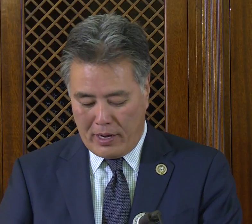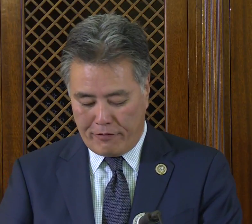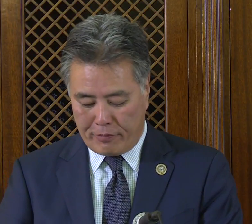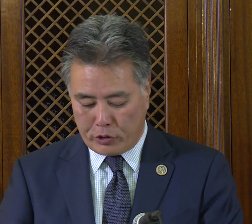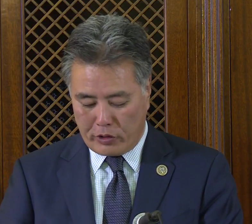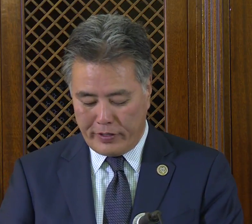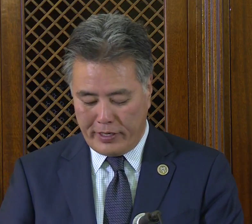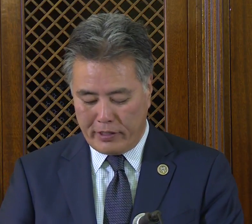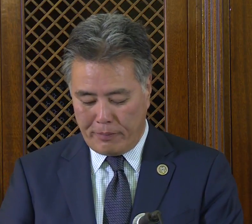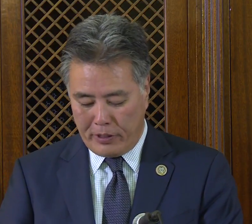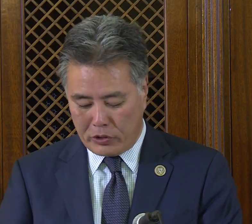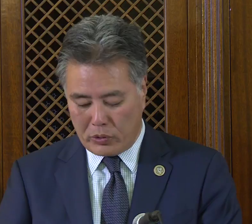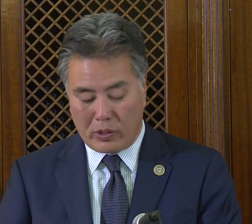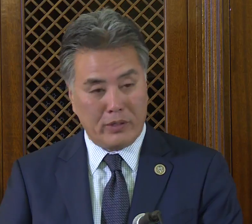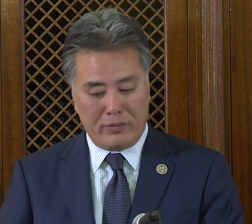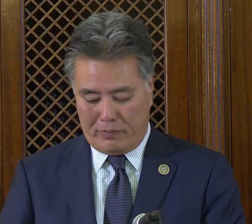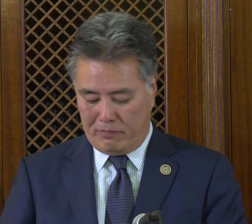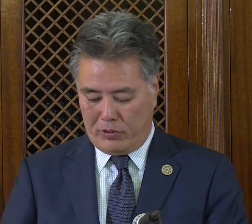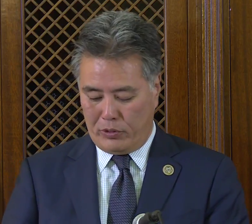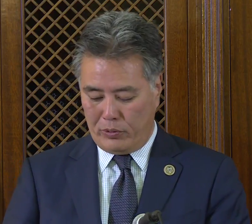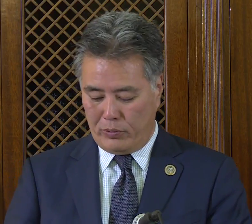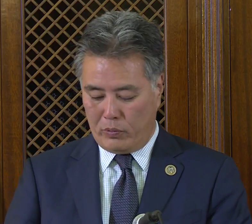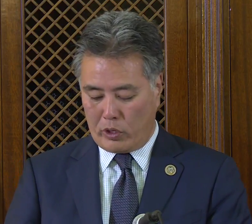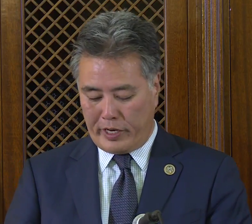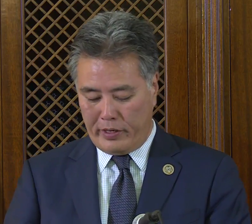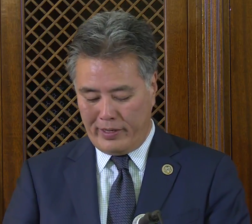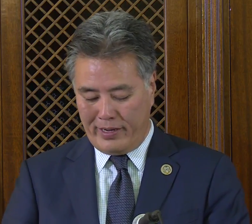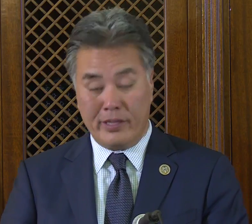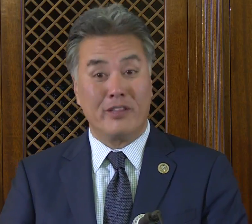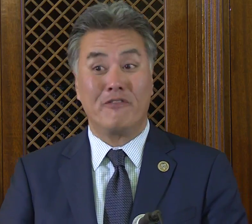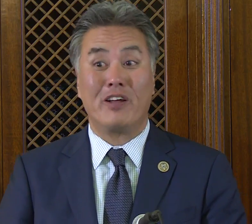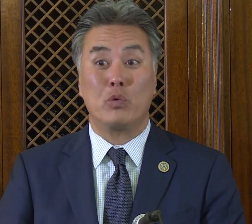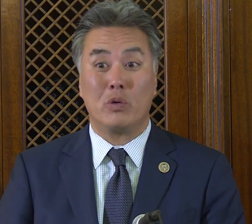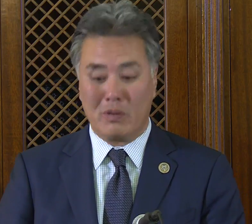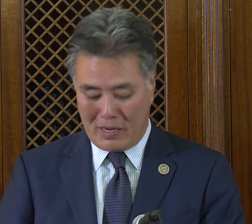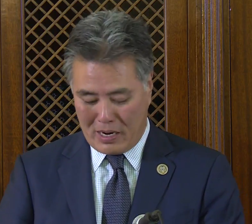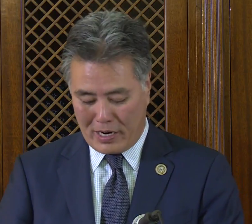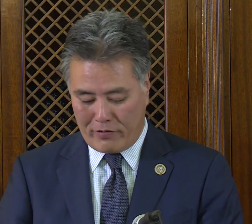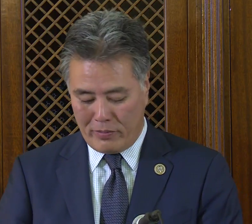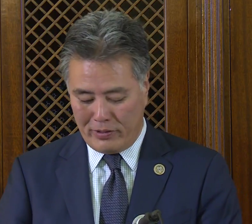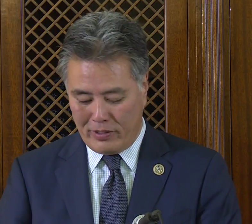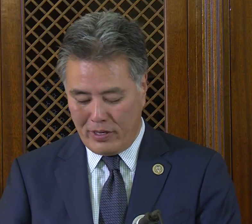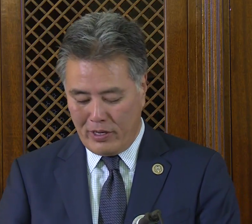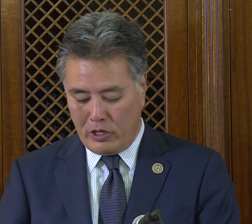From serving in the peace corps to working in the federal government